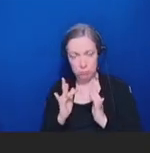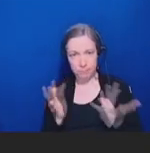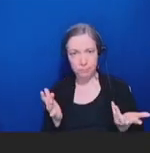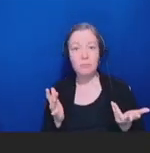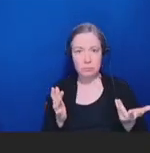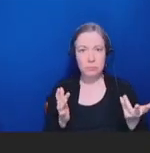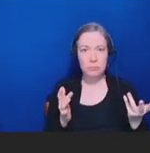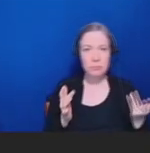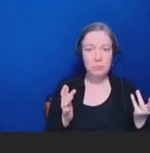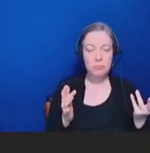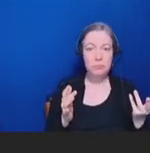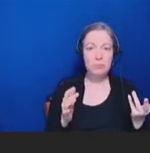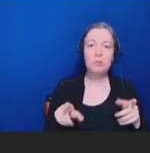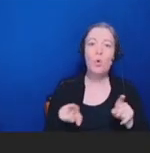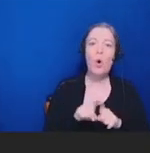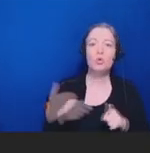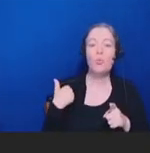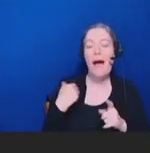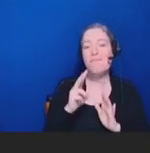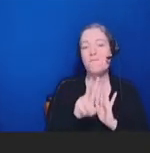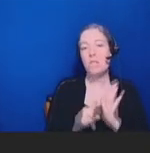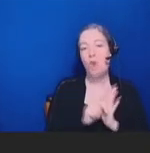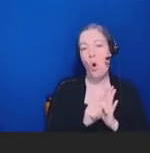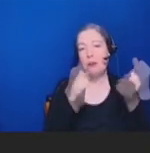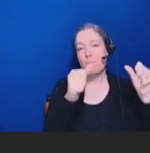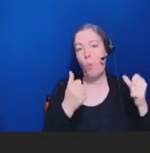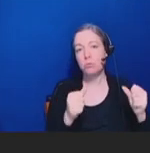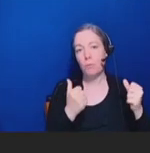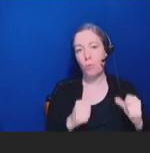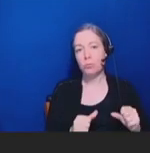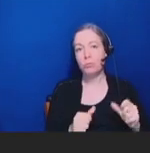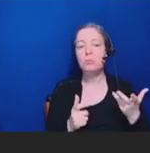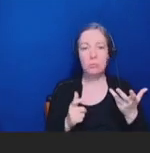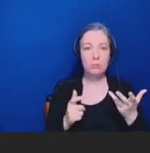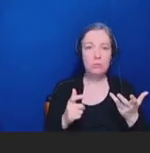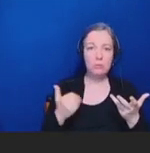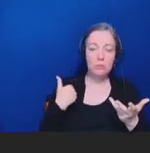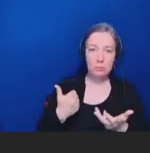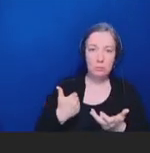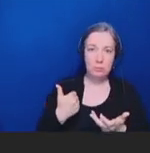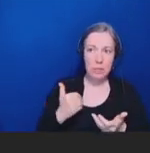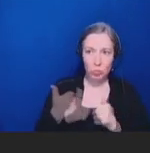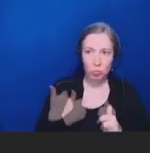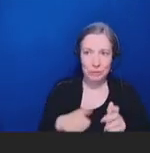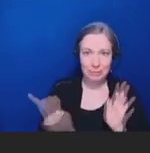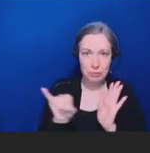set of videos that we produced on how to identify and help stop the spread of health misinformation.